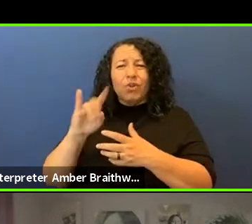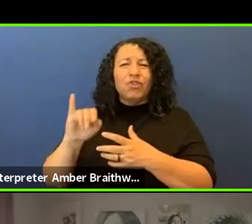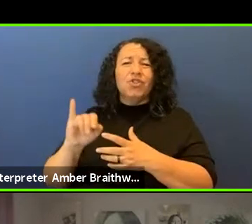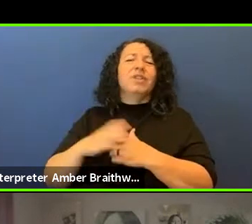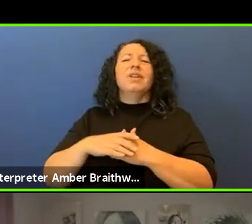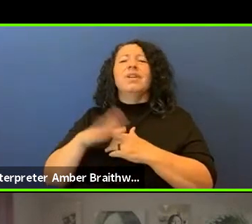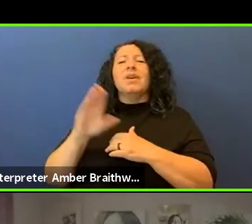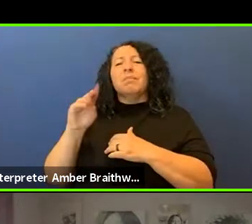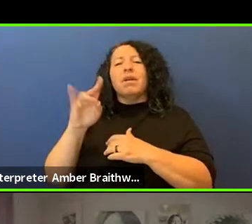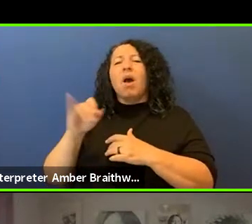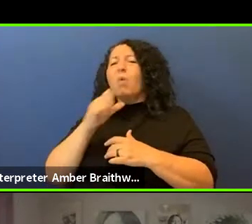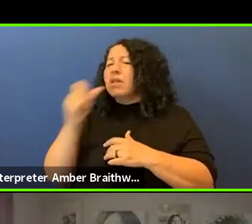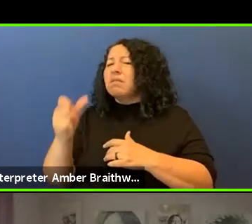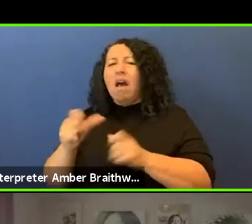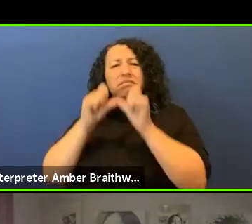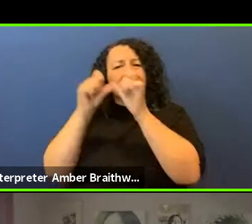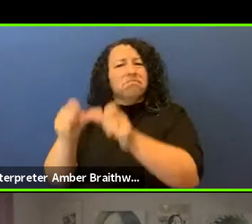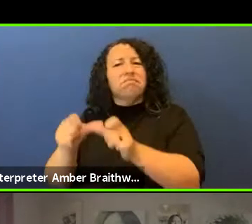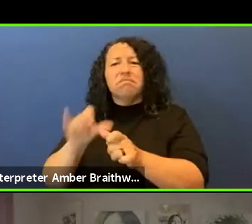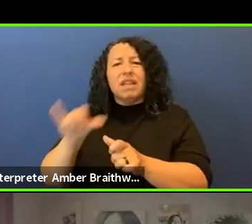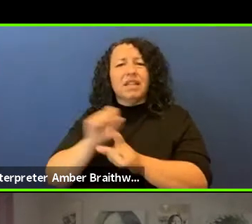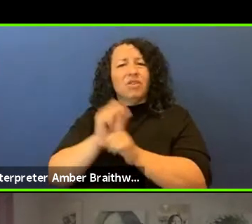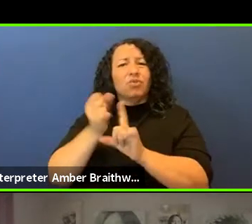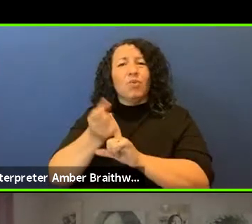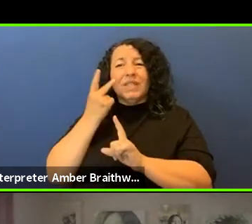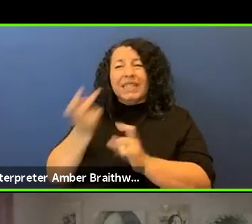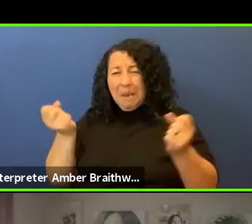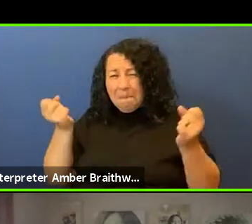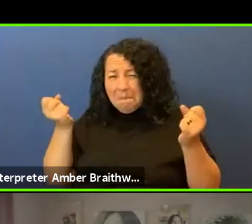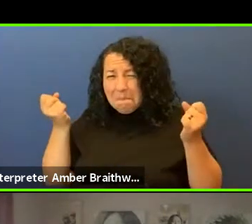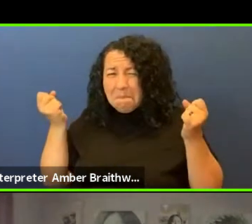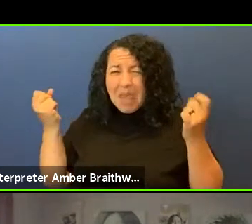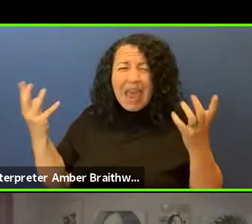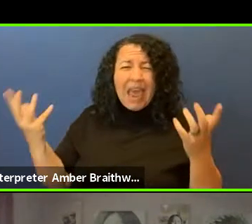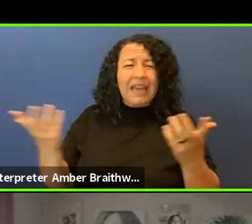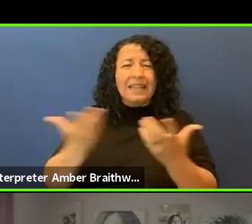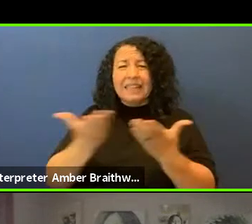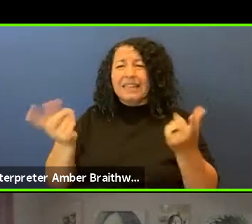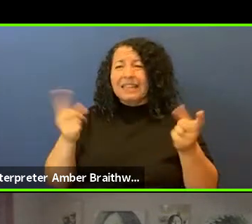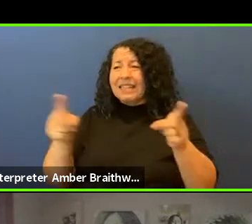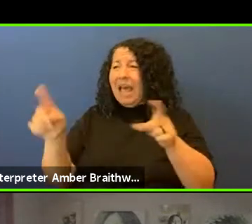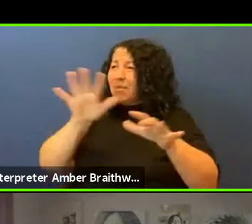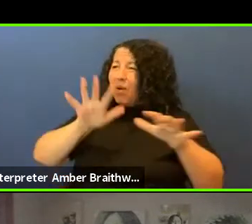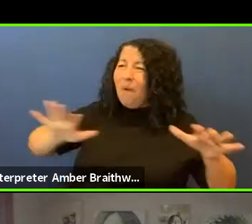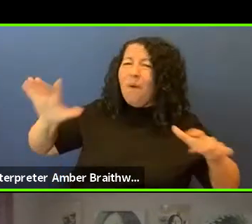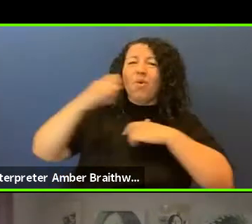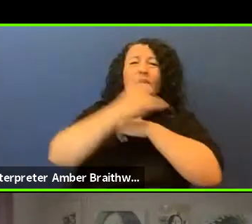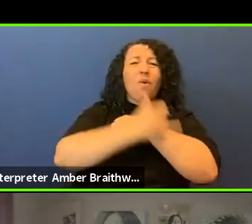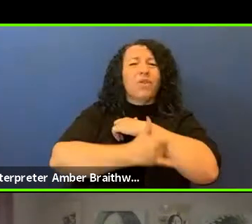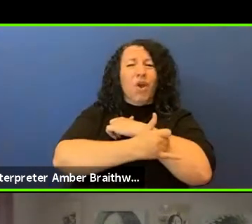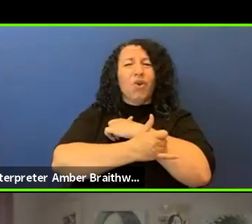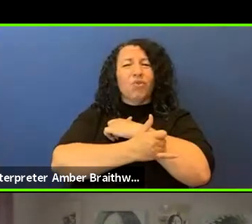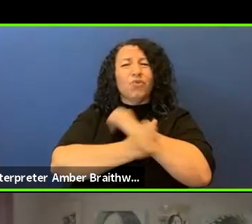and we see a lot of the eruptions across the country right now that are moving further and further away